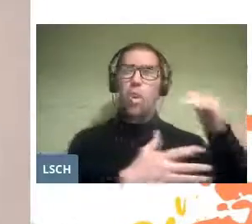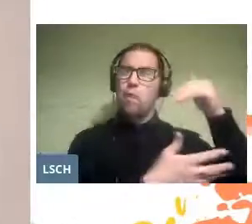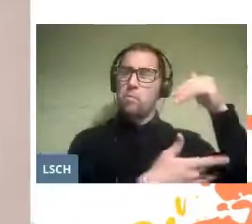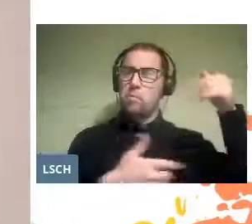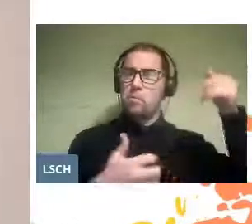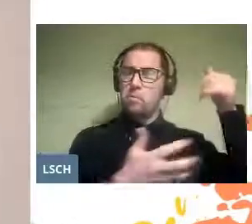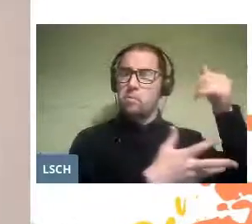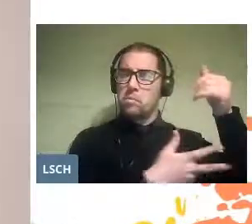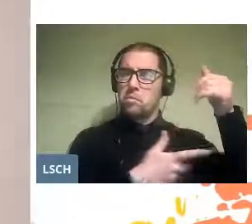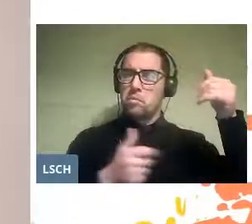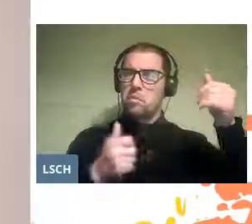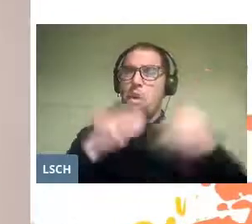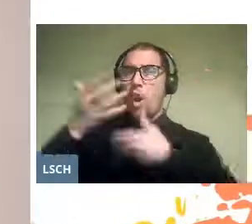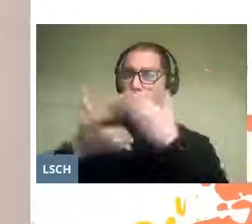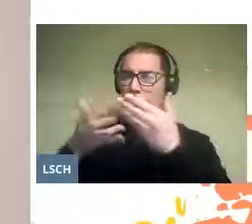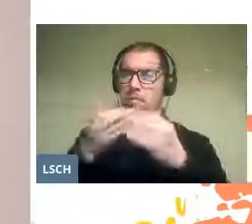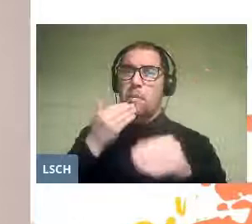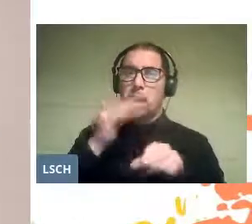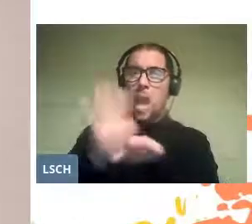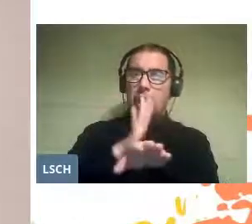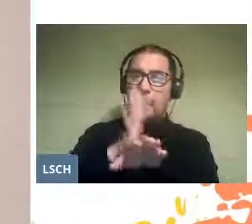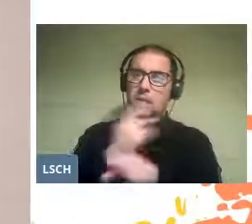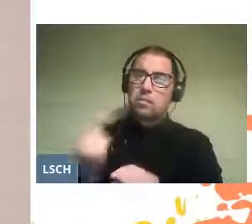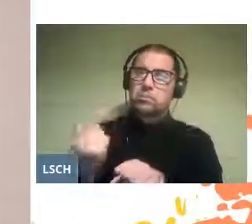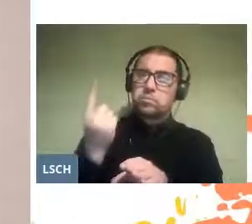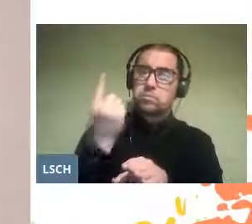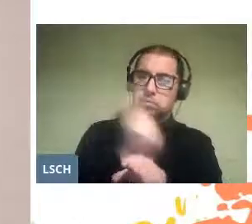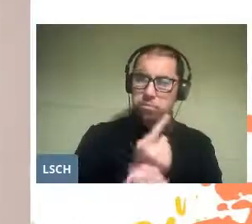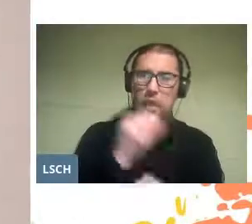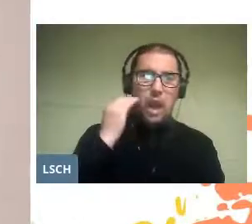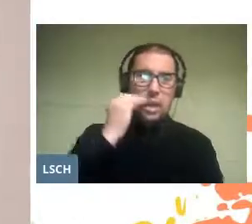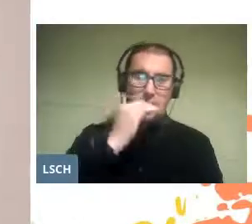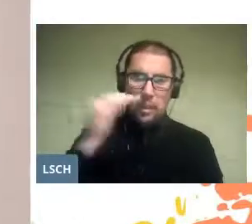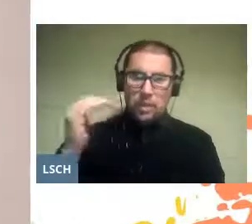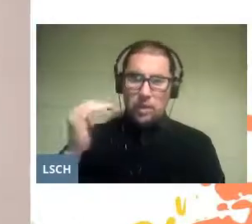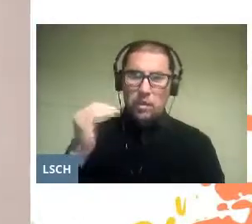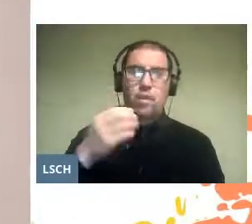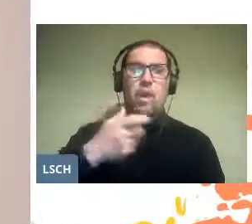the theater incorporated the presence of children in comedies and tragedies,